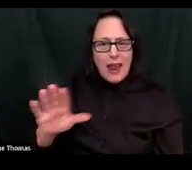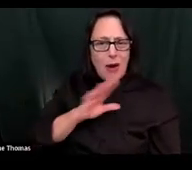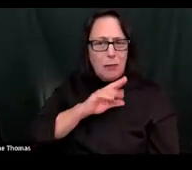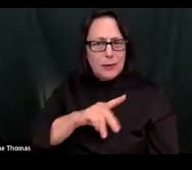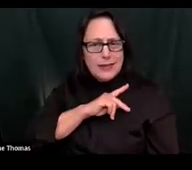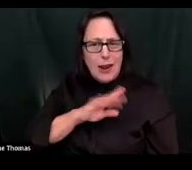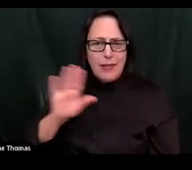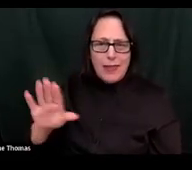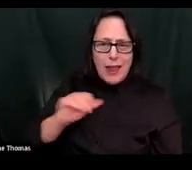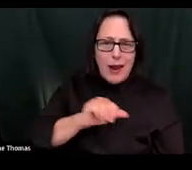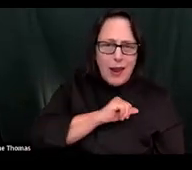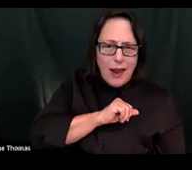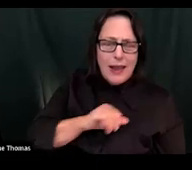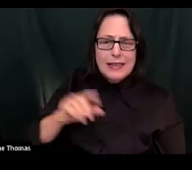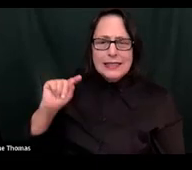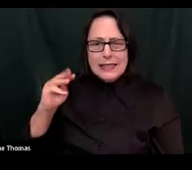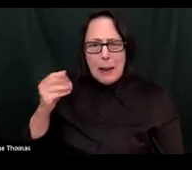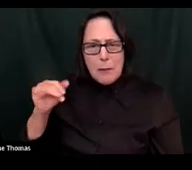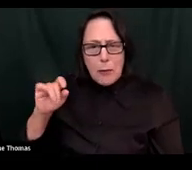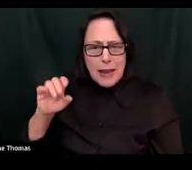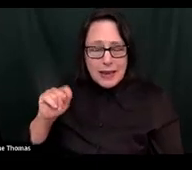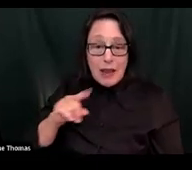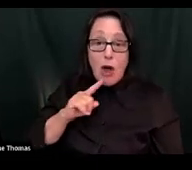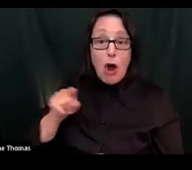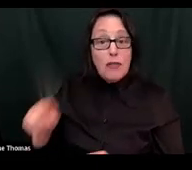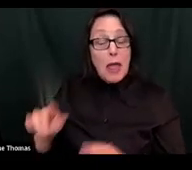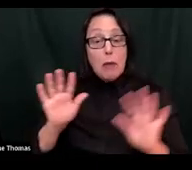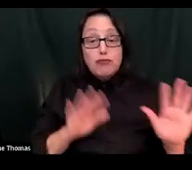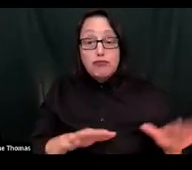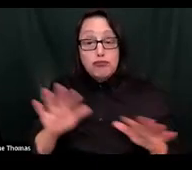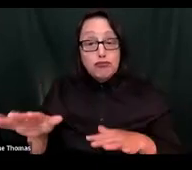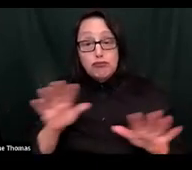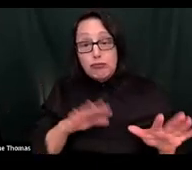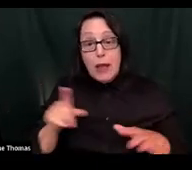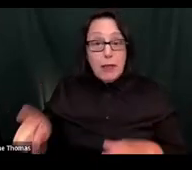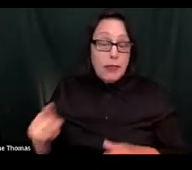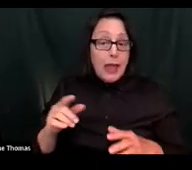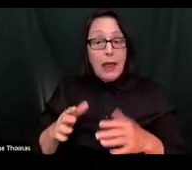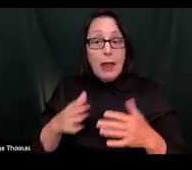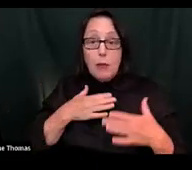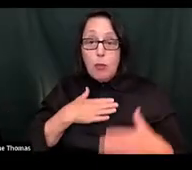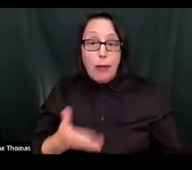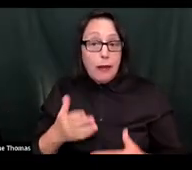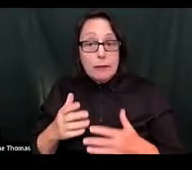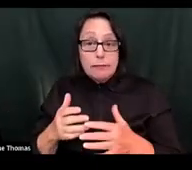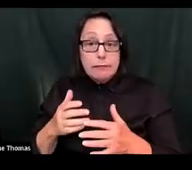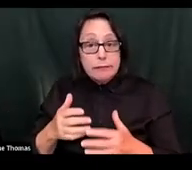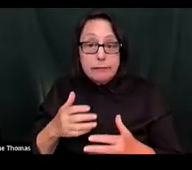Are they a student who is like easy, they go along with the flow or is this a child has